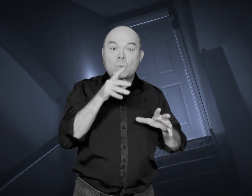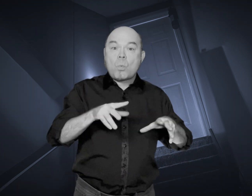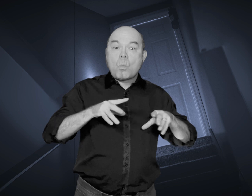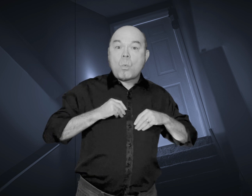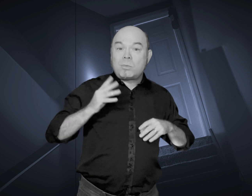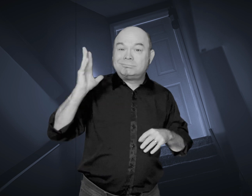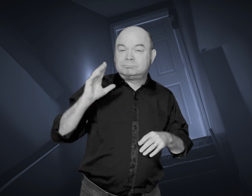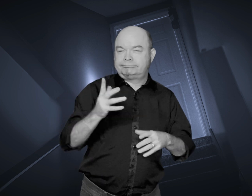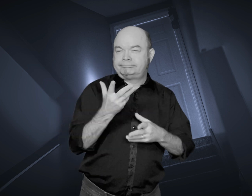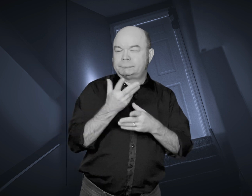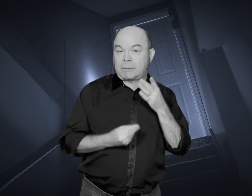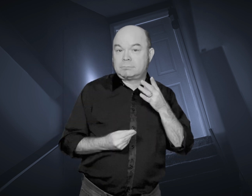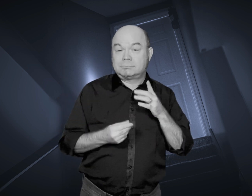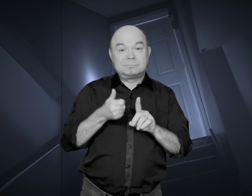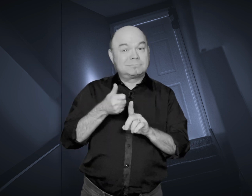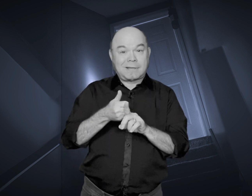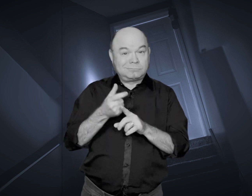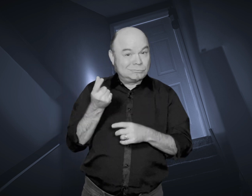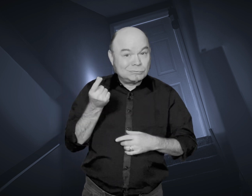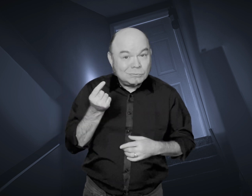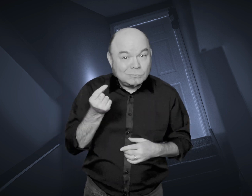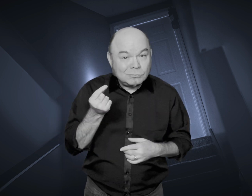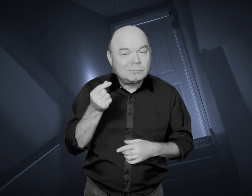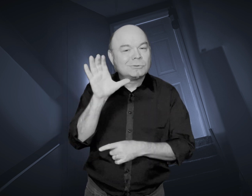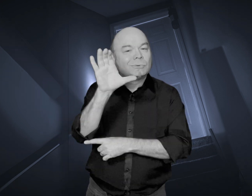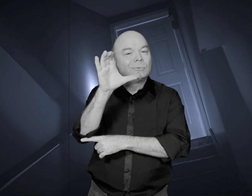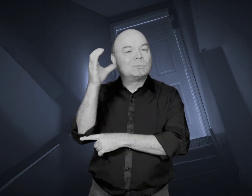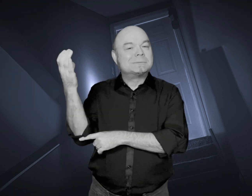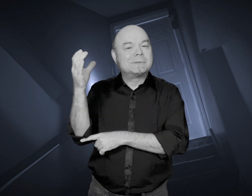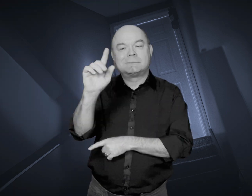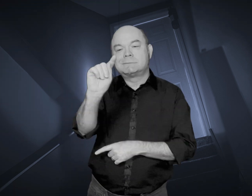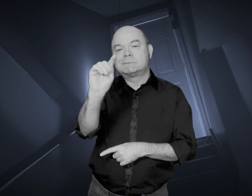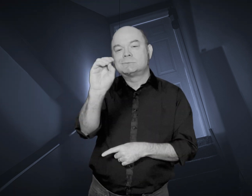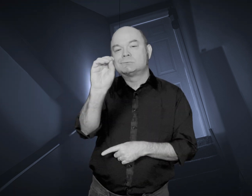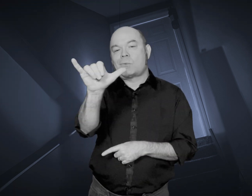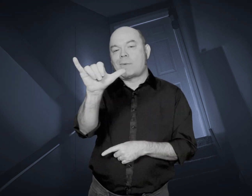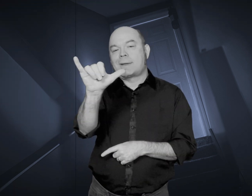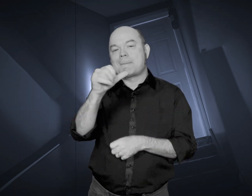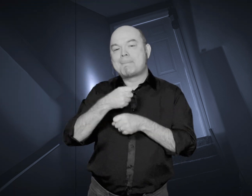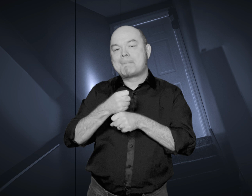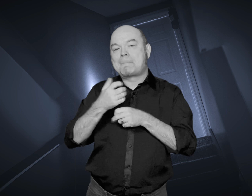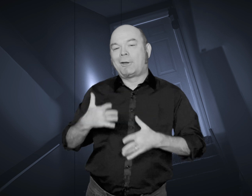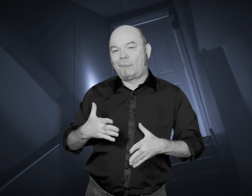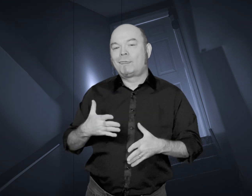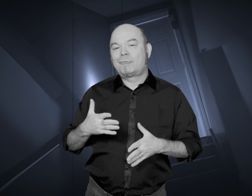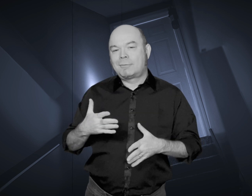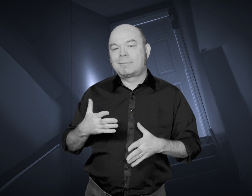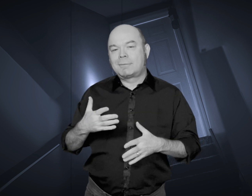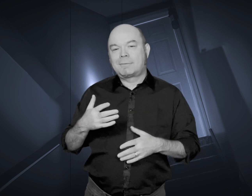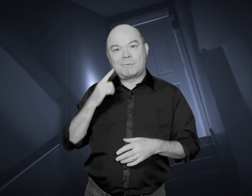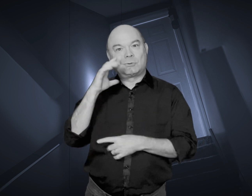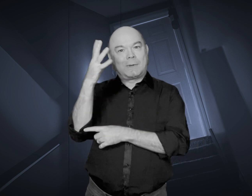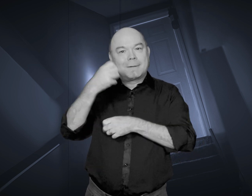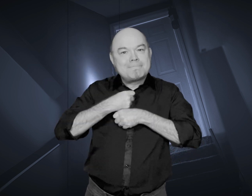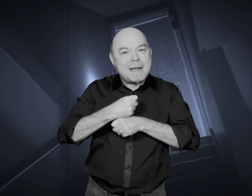The house’s previous owner, a Christmas toymaker, had passed away.